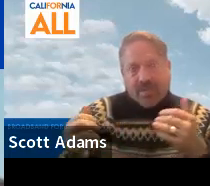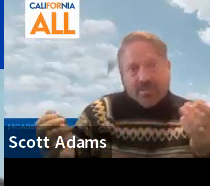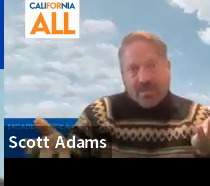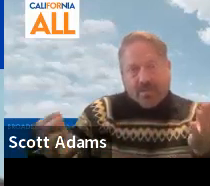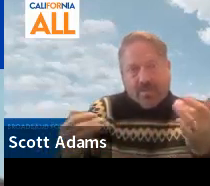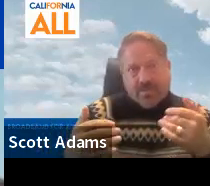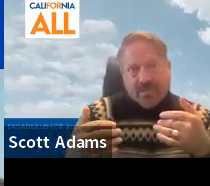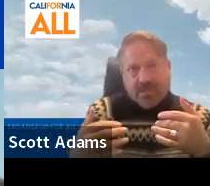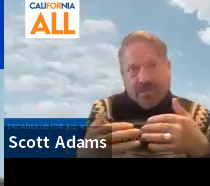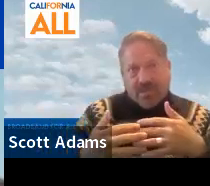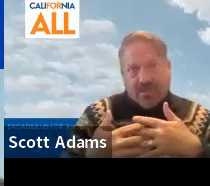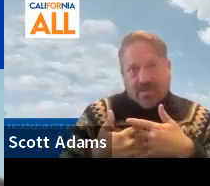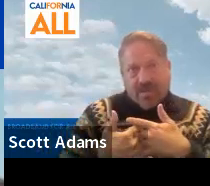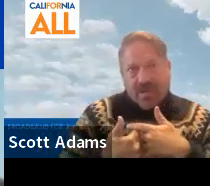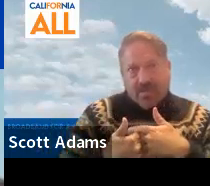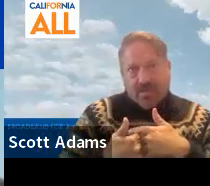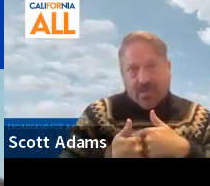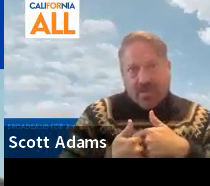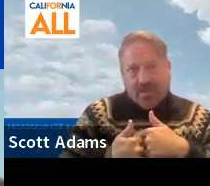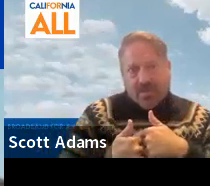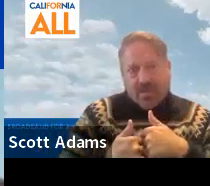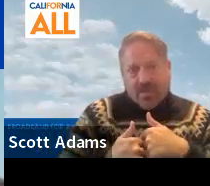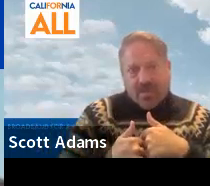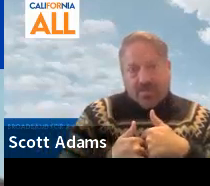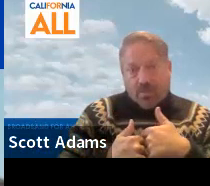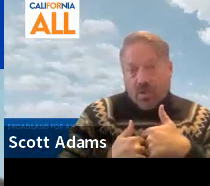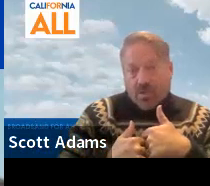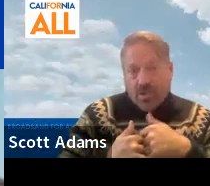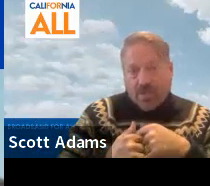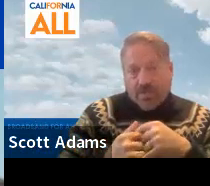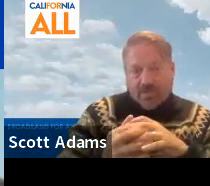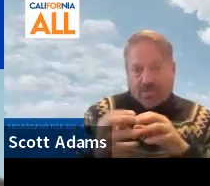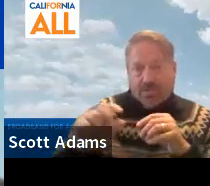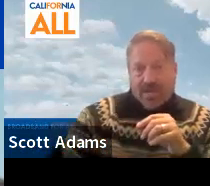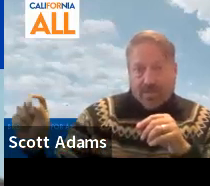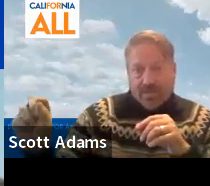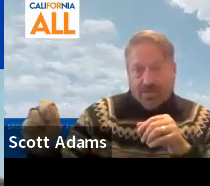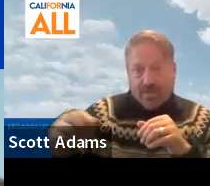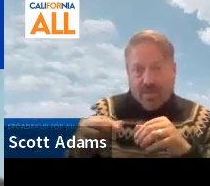But some of the suggestions that have come out of the workshops as strategies to empower